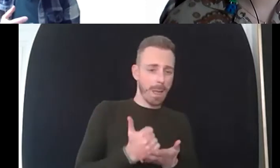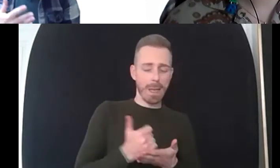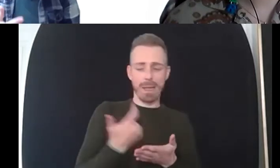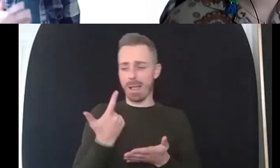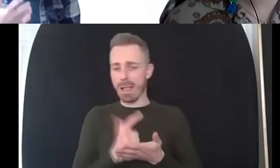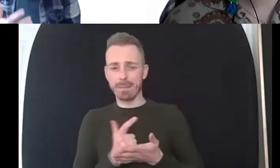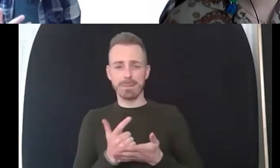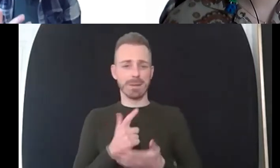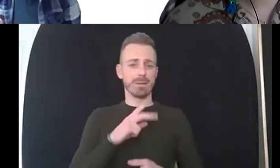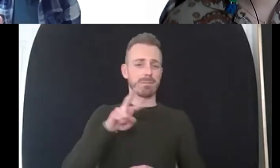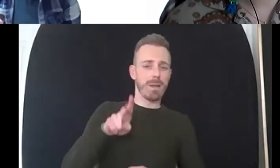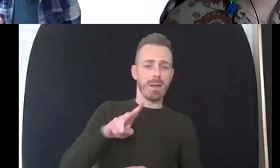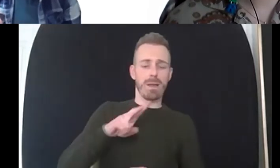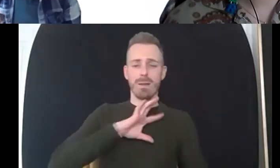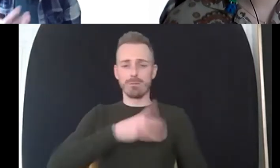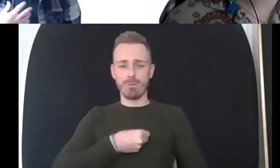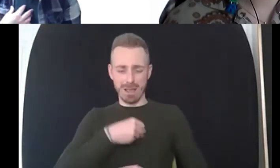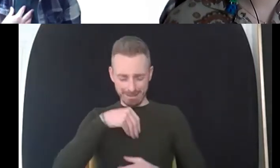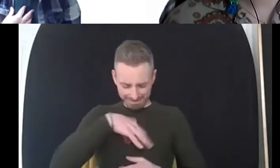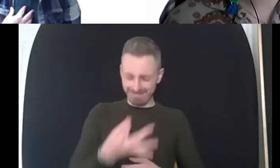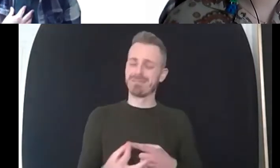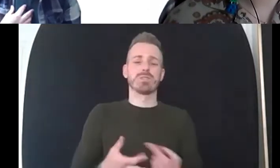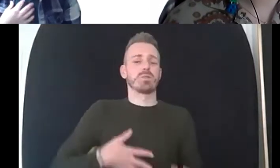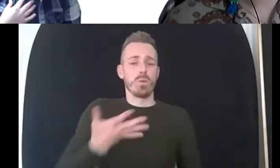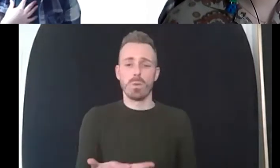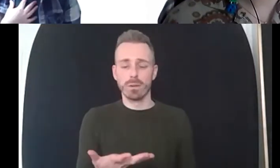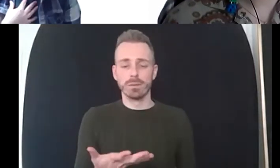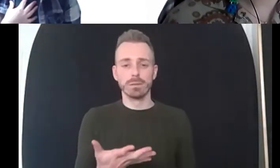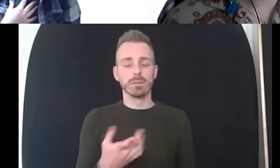other aspect i think is really important in terms of well-being and again it's something i practice